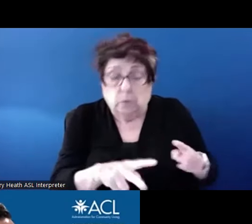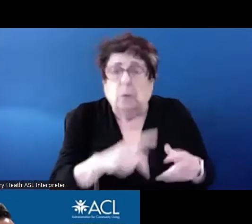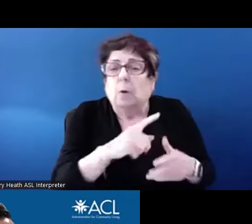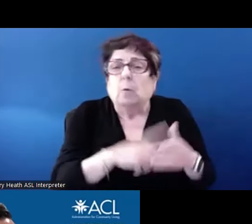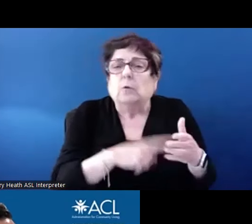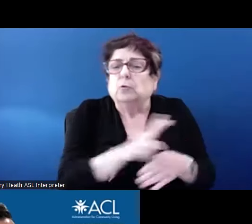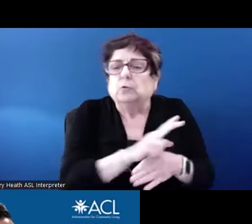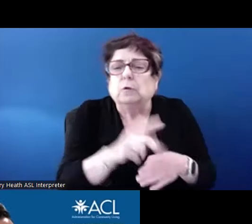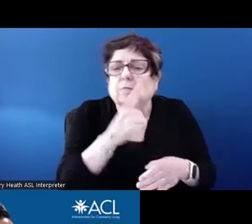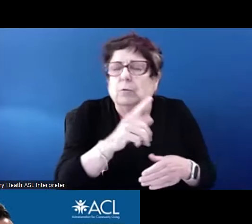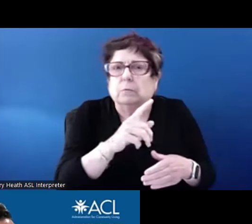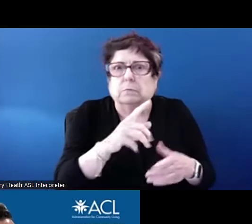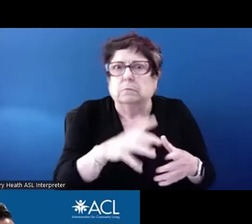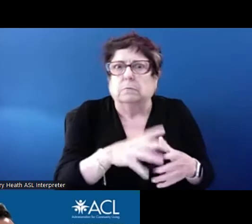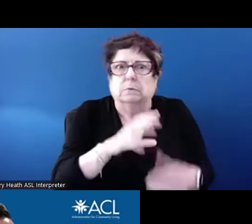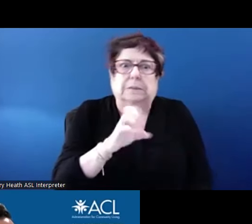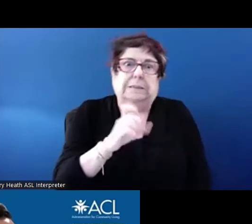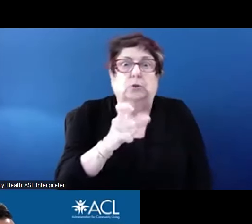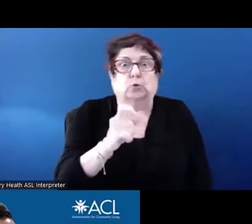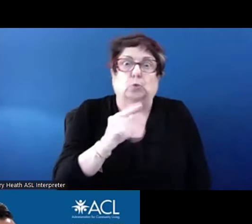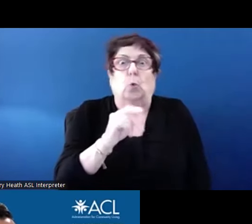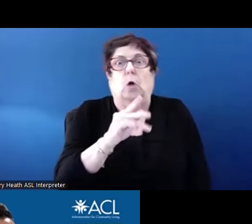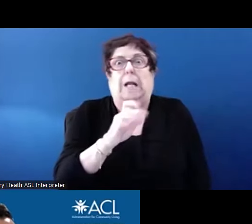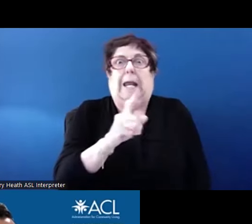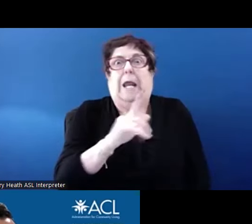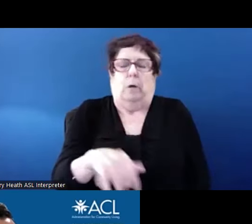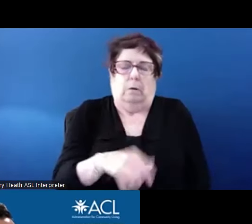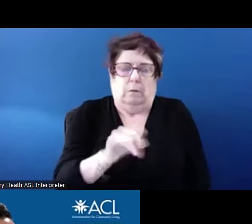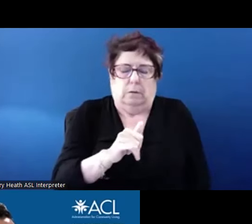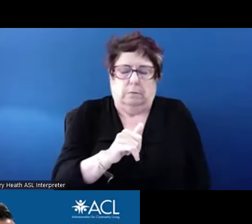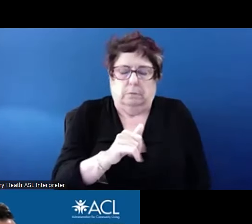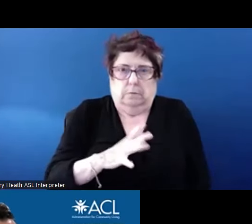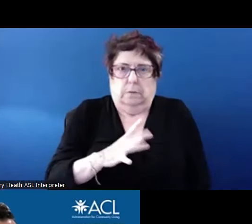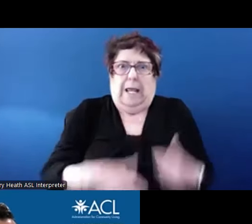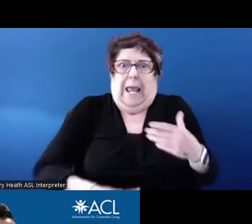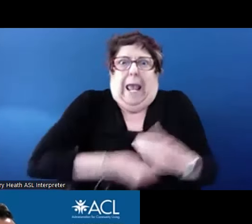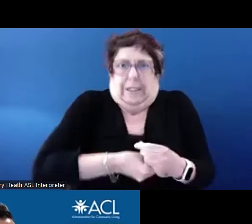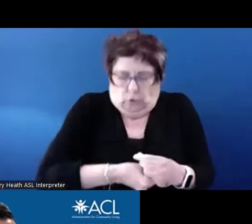used for things like security deposit assistance. One reason we are excited about the partnership